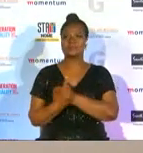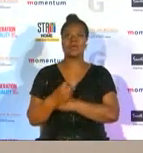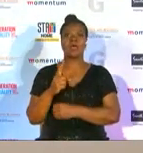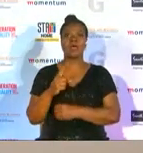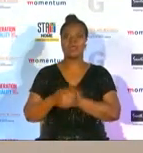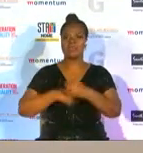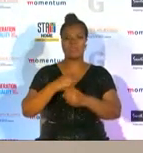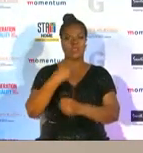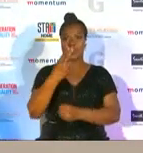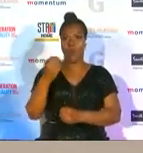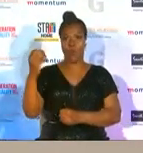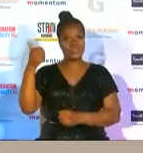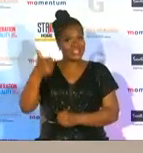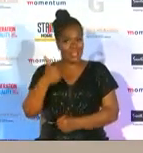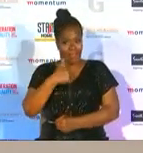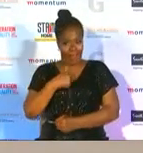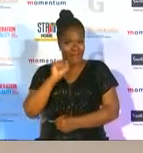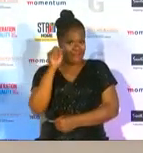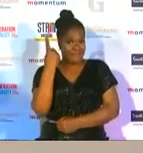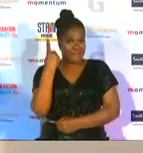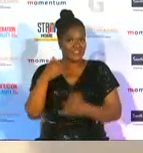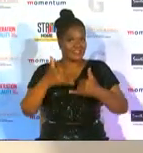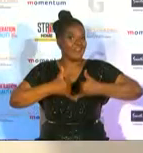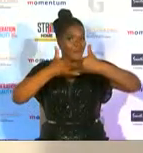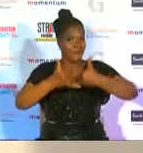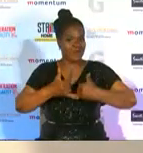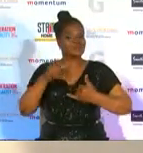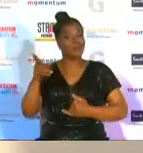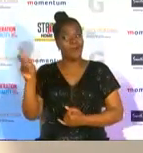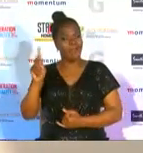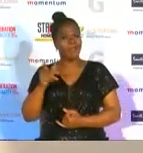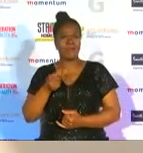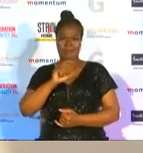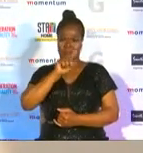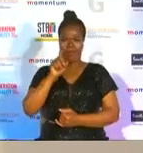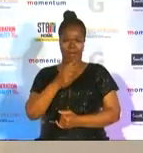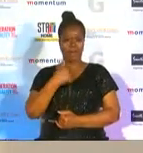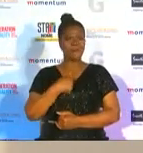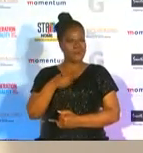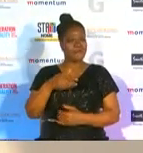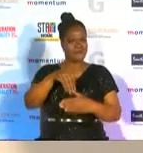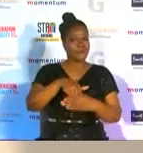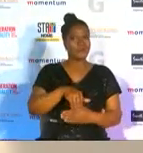recipient actually so when kaz asked me if i'd like to be involved i said of course as always so since the beginning i've been